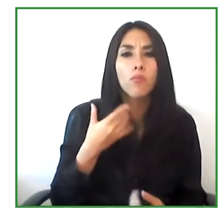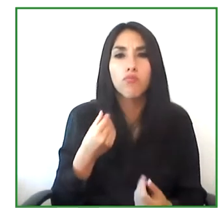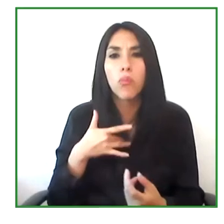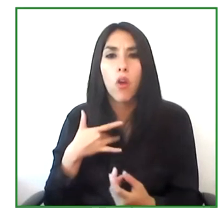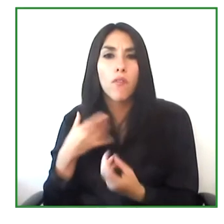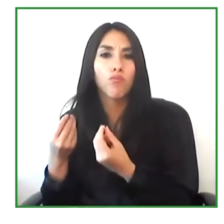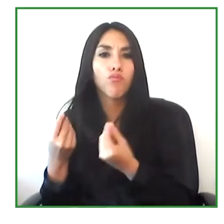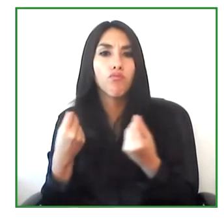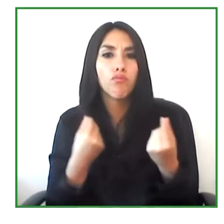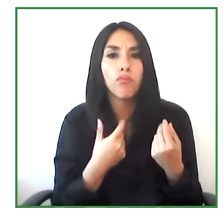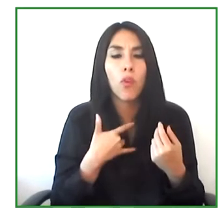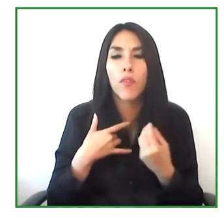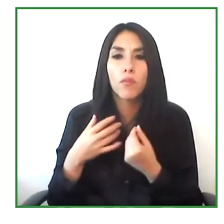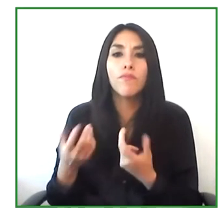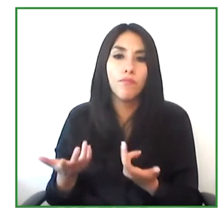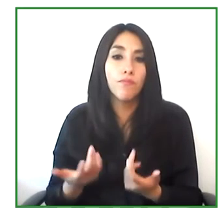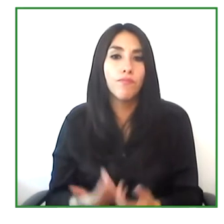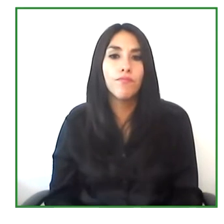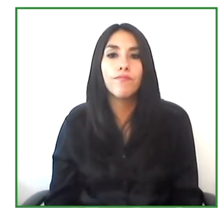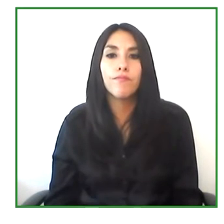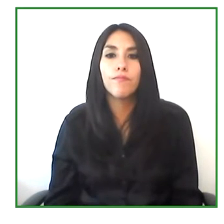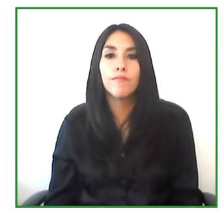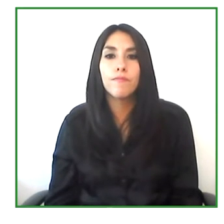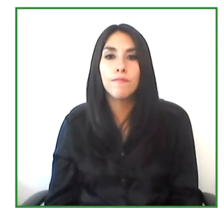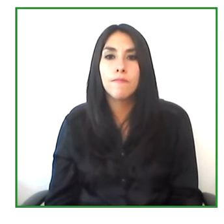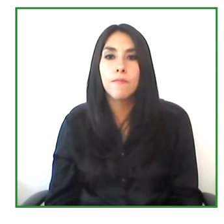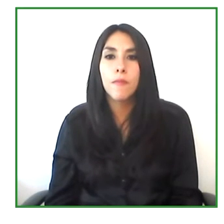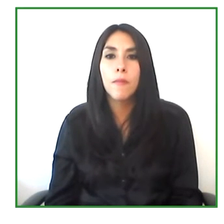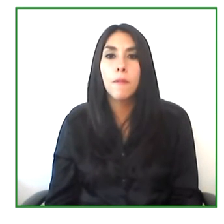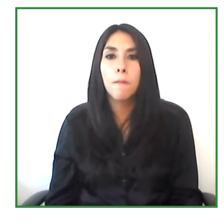We want to have very good numbers in terms of labor inclusion,